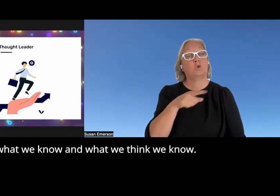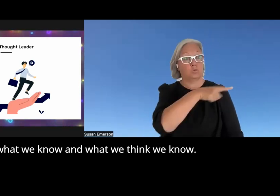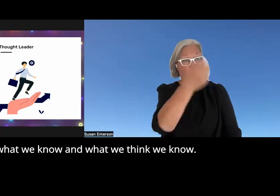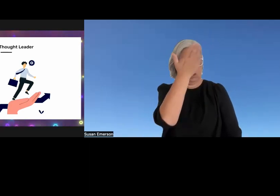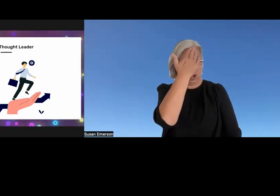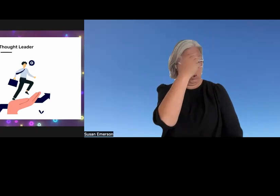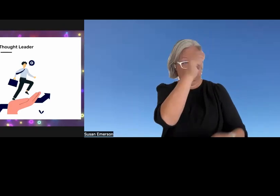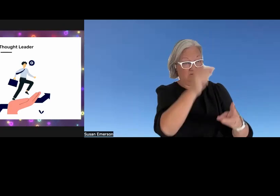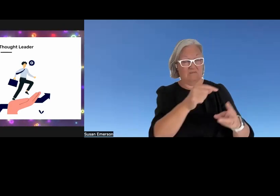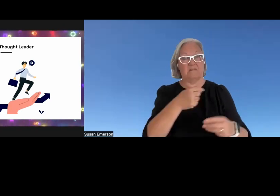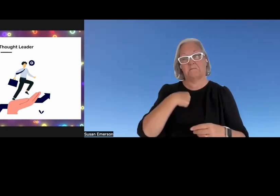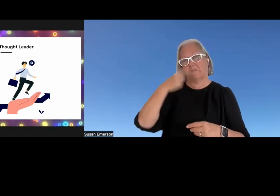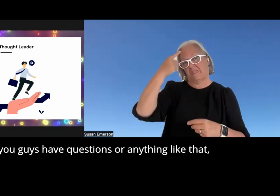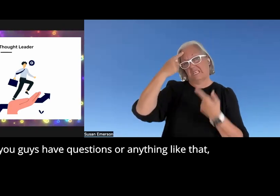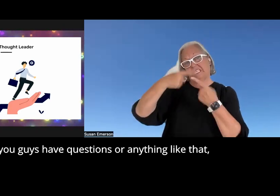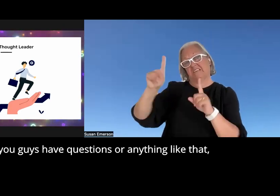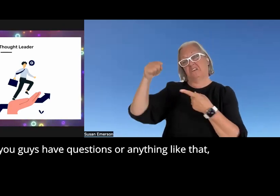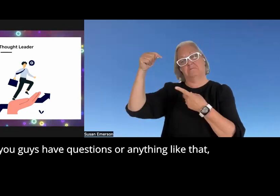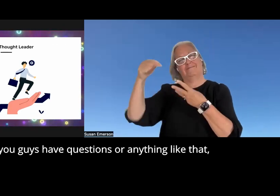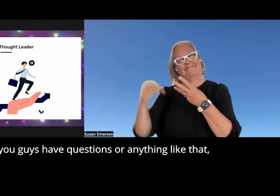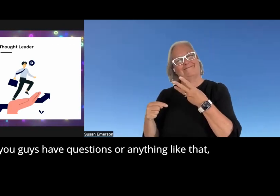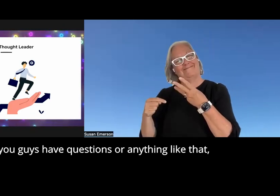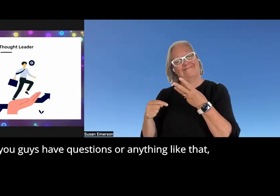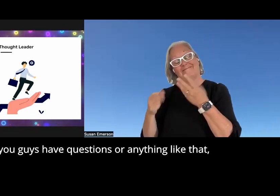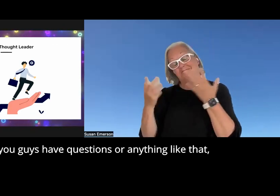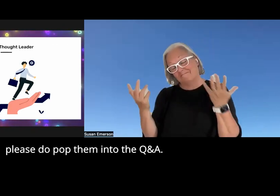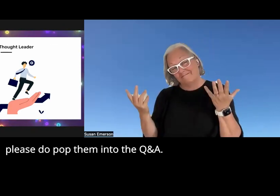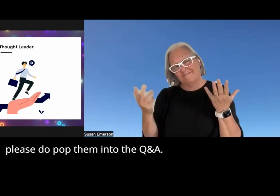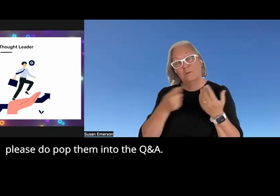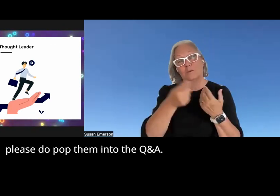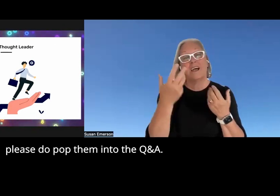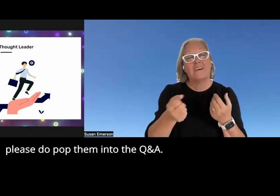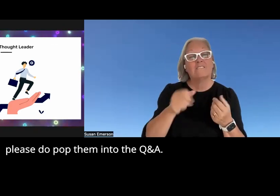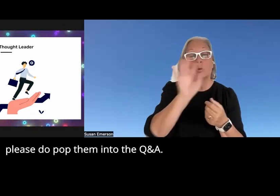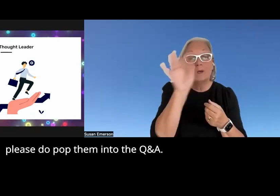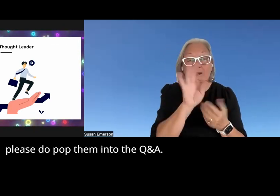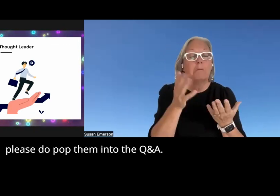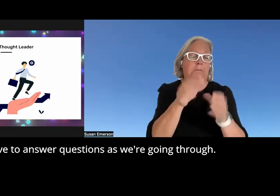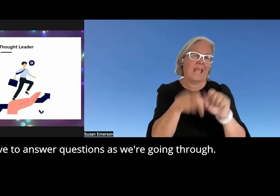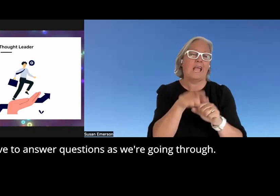know again if you guys have questions or anything like that please do pop them into the Q&A I would